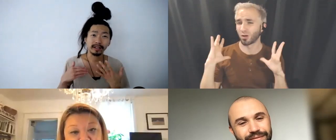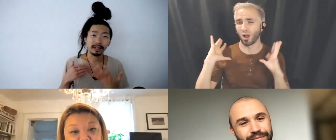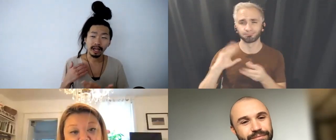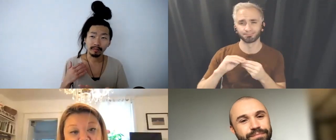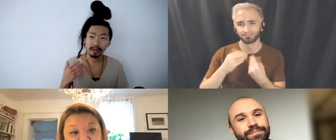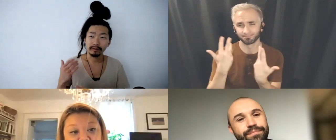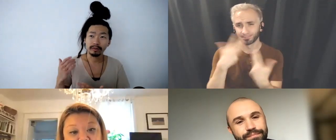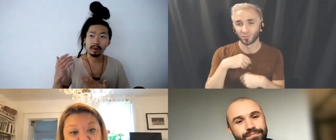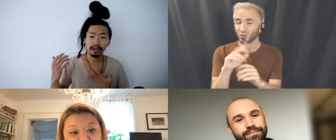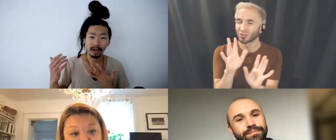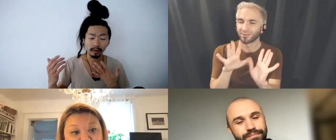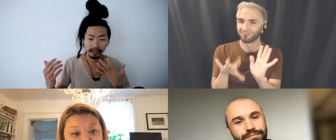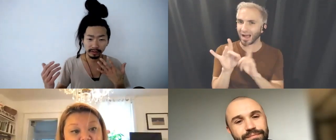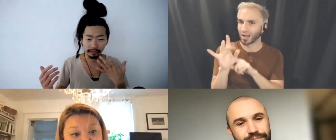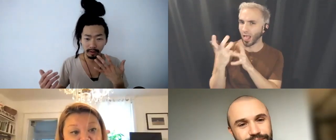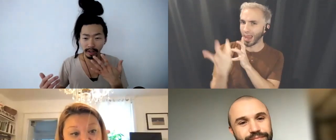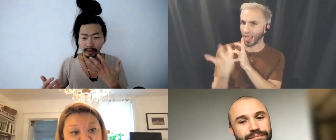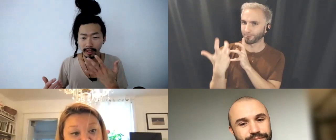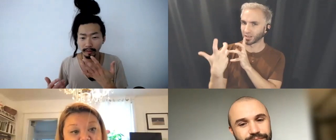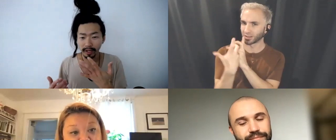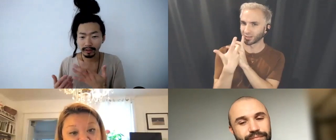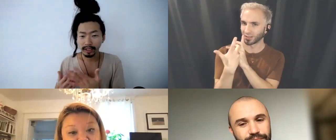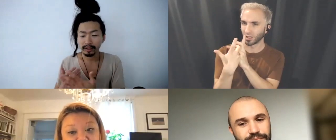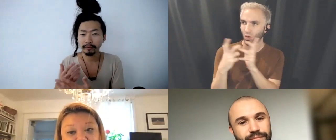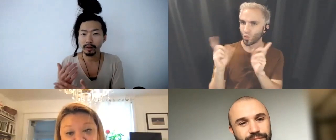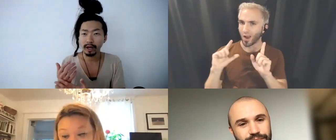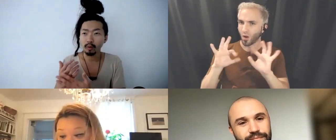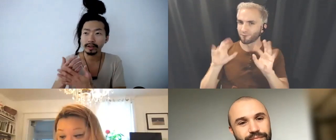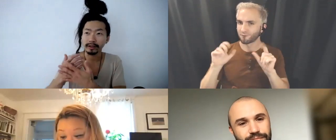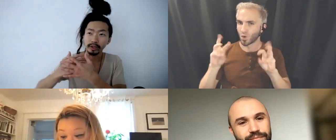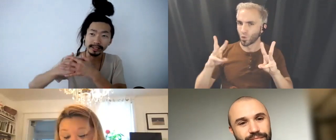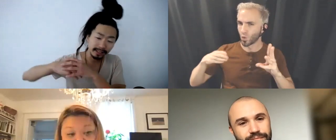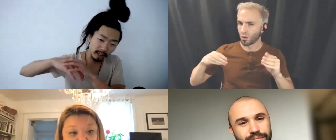alignment of how things flow and be constant in the flow and when the resistance comes